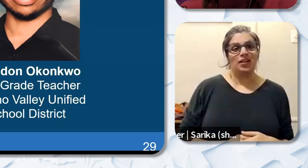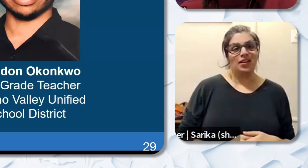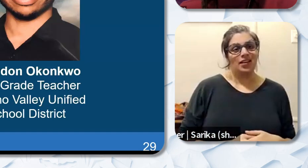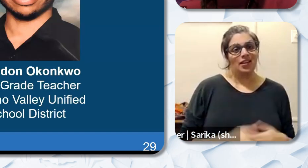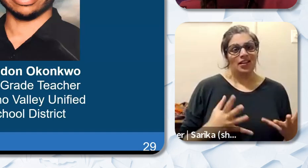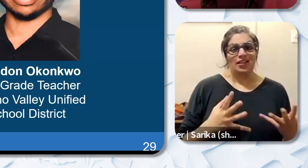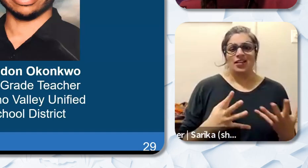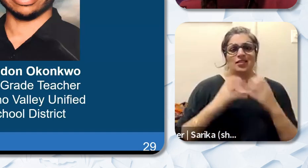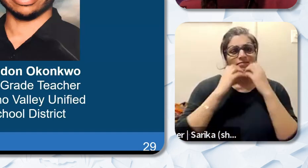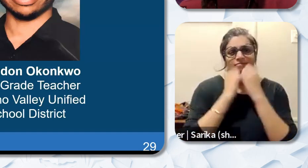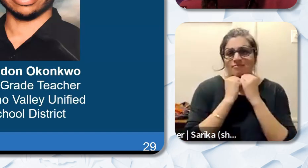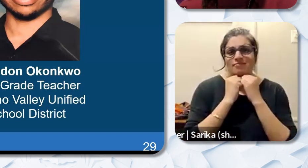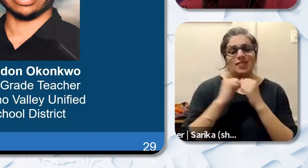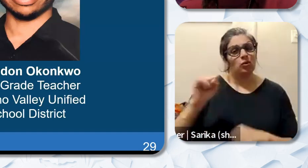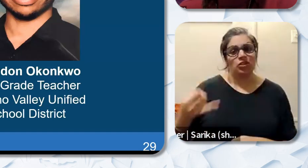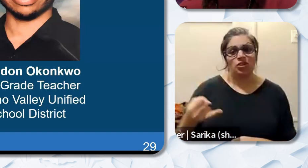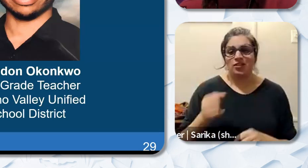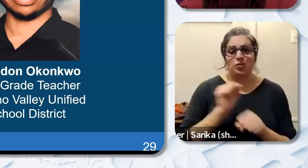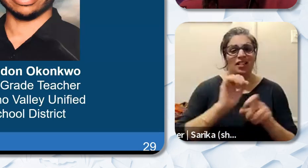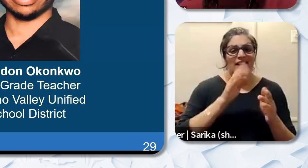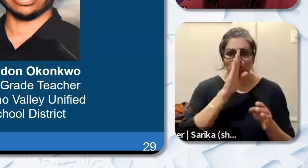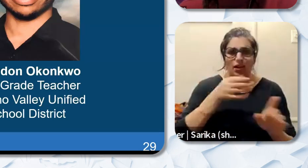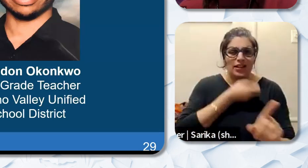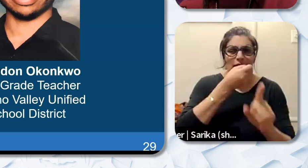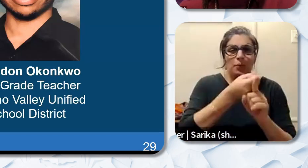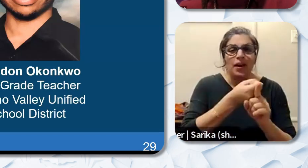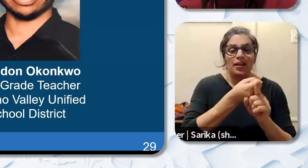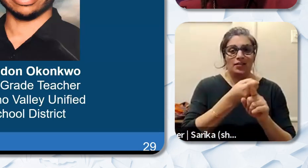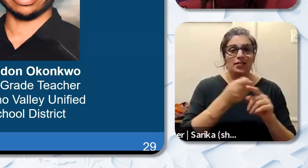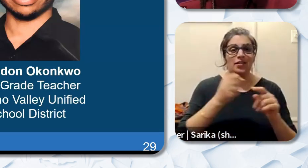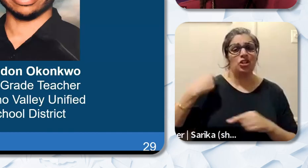for social justice work that directly impacts current generations of color and generations to